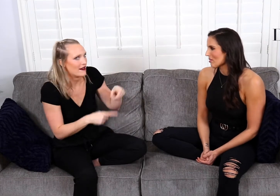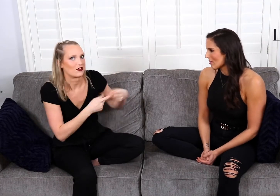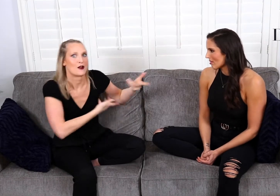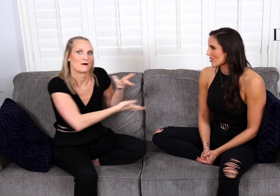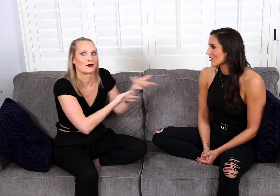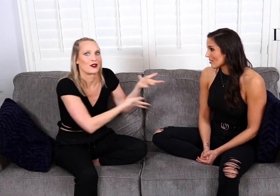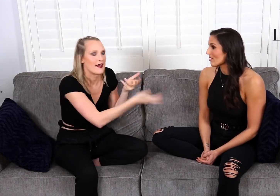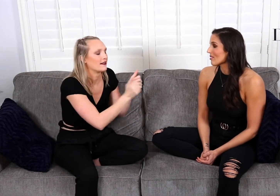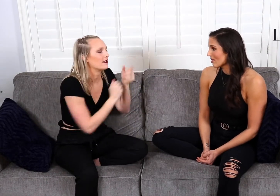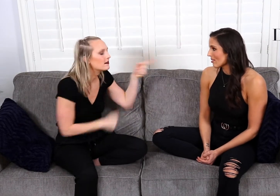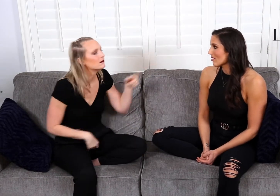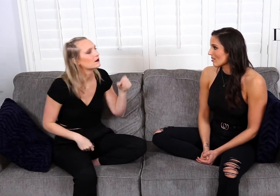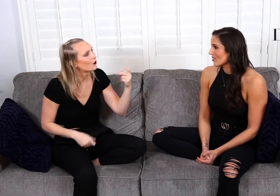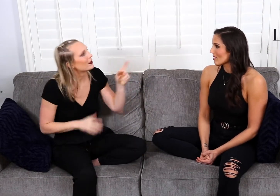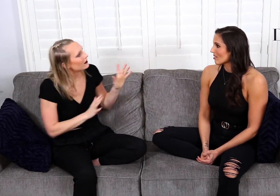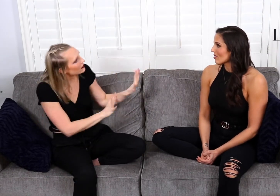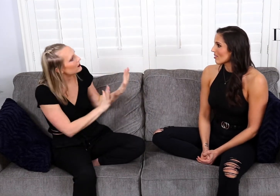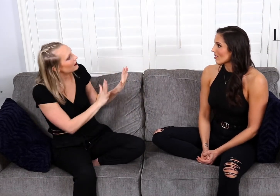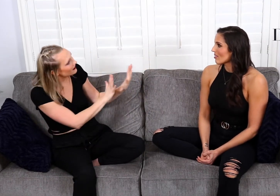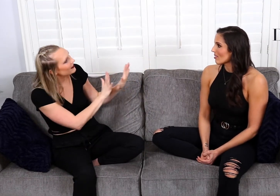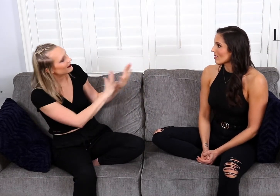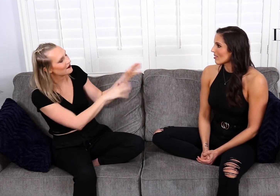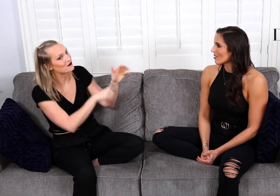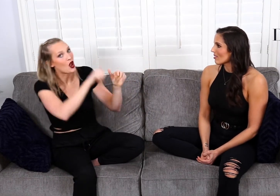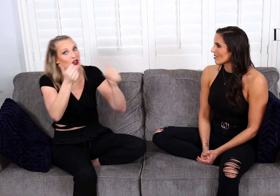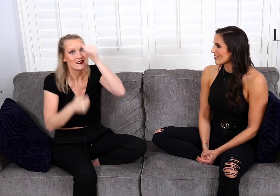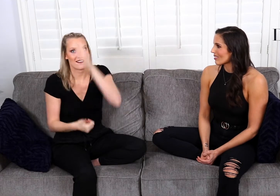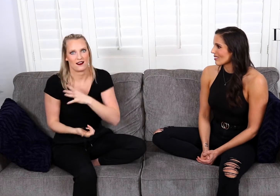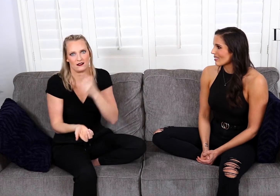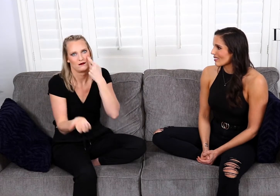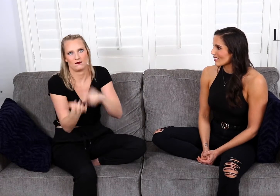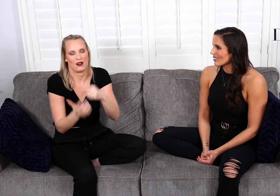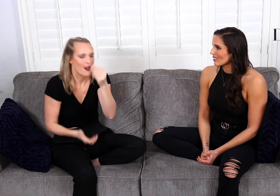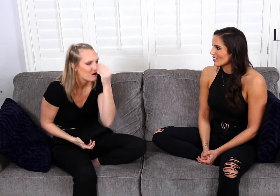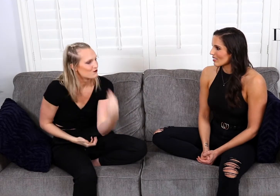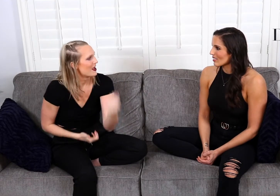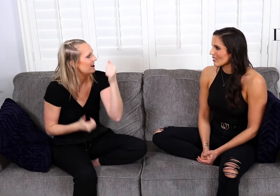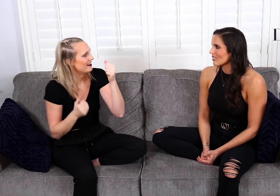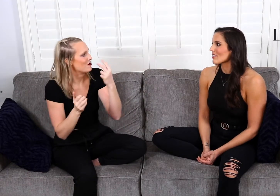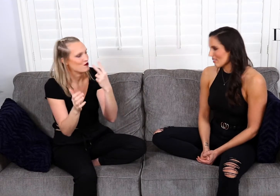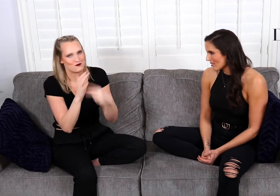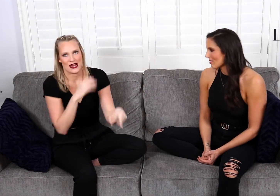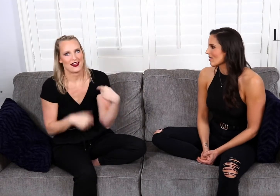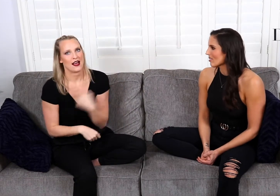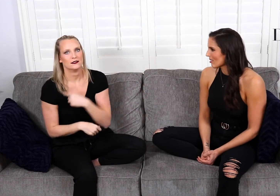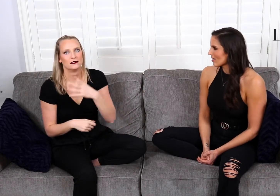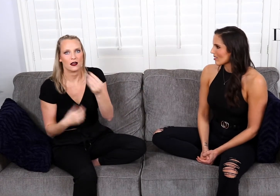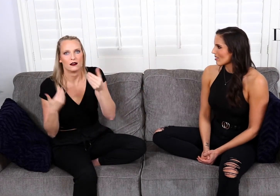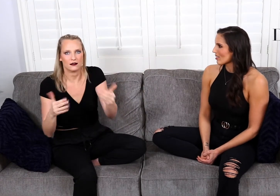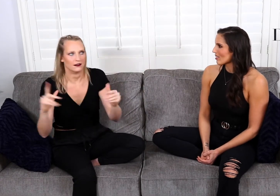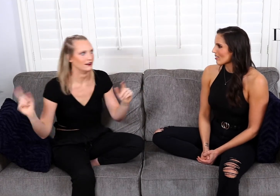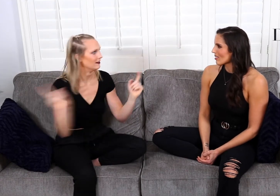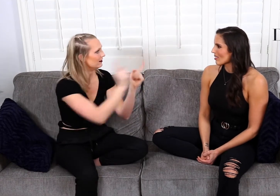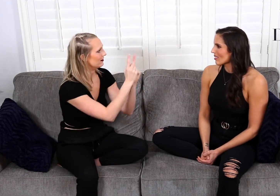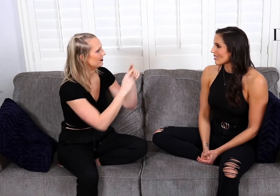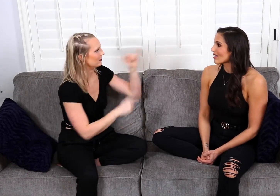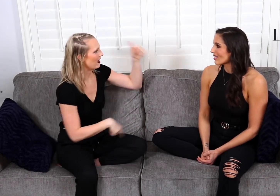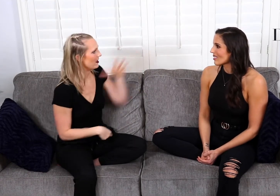and interact with each other. This other guy had noticed it right away. He could read us and read our frustrations and he approached